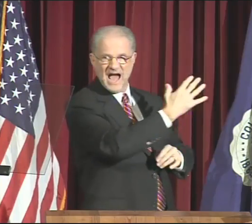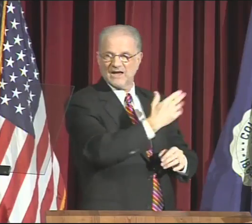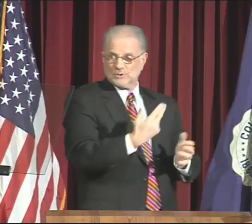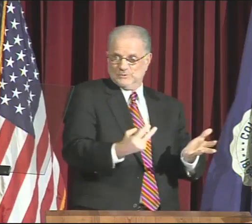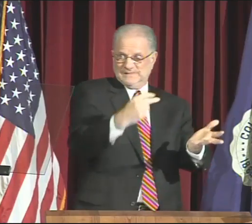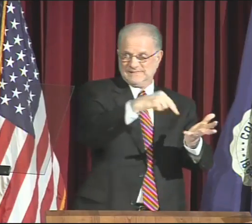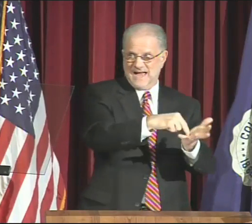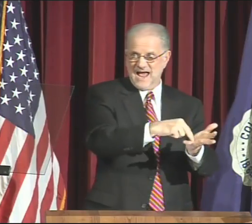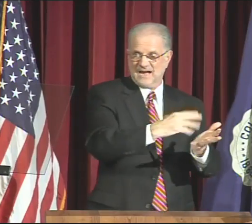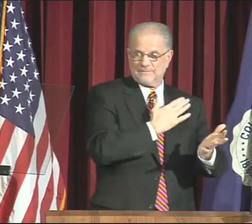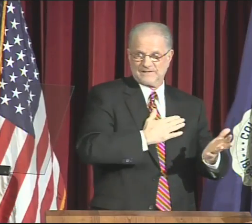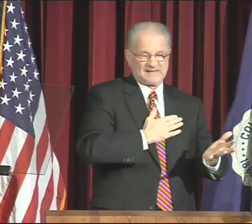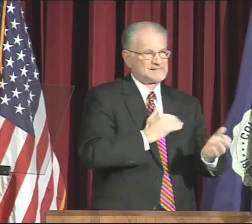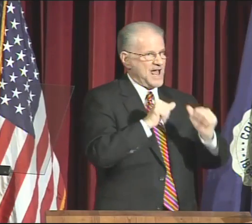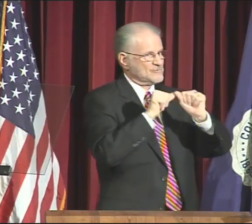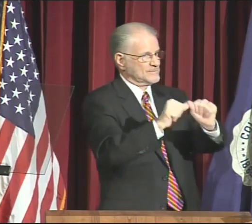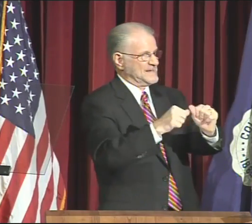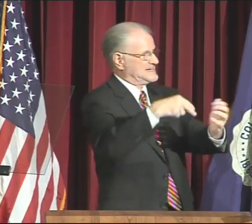and please remain standing.